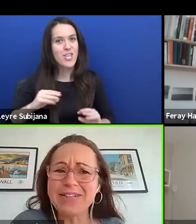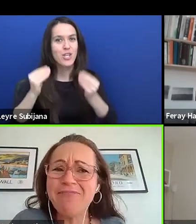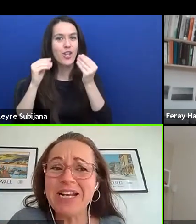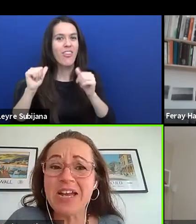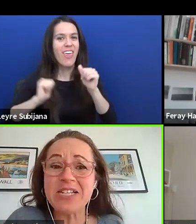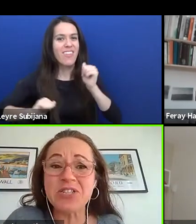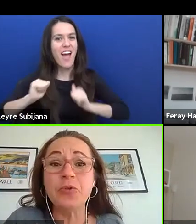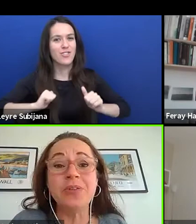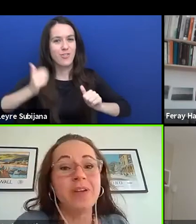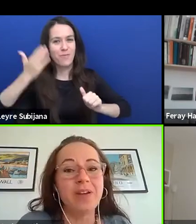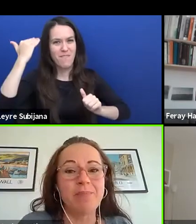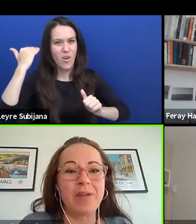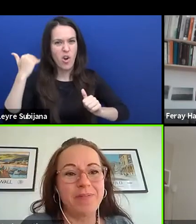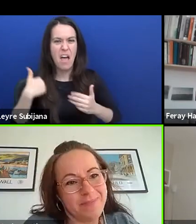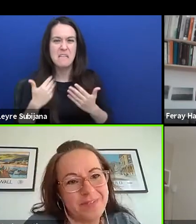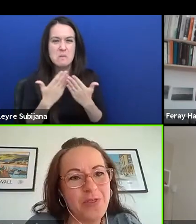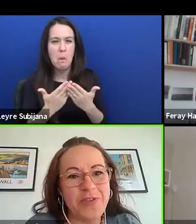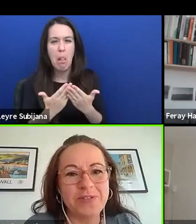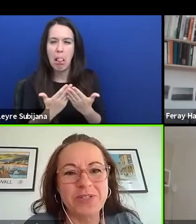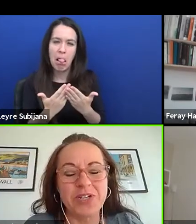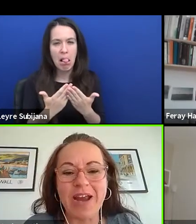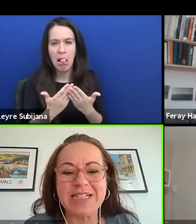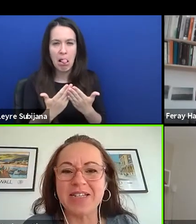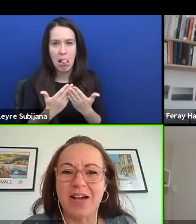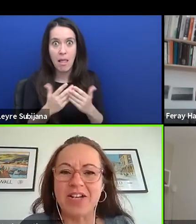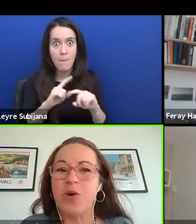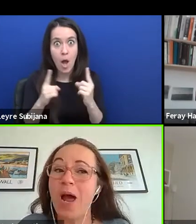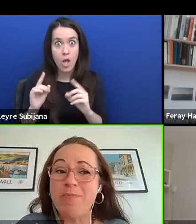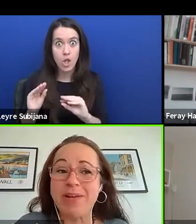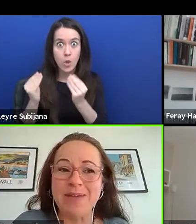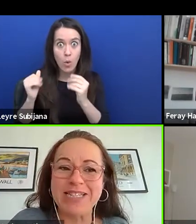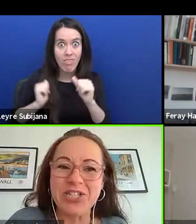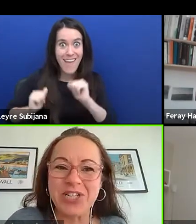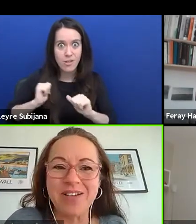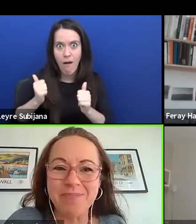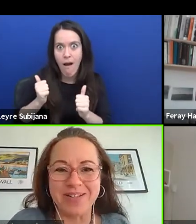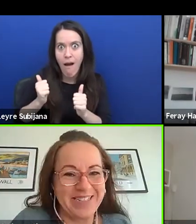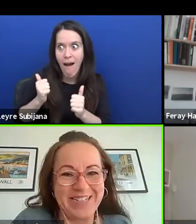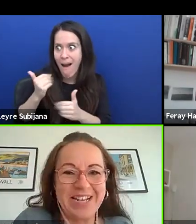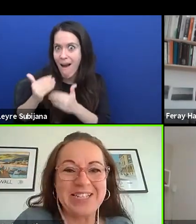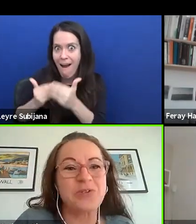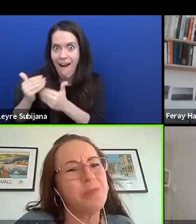I didn't really like school, but youth theatre was great. I don't know why I became a teacher because it didn't like school